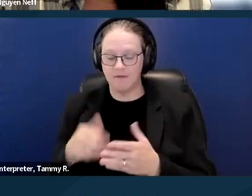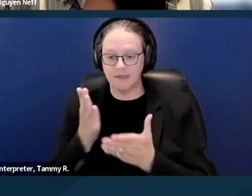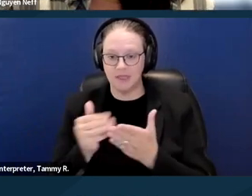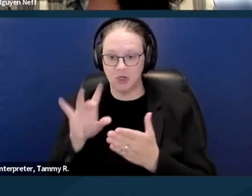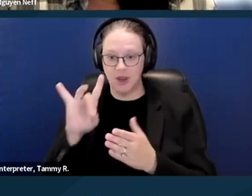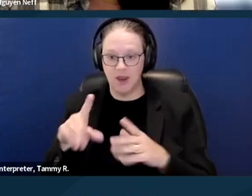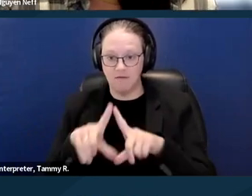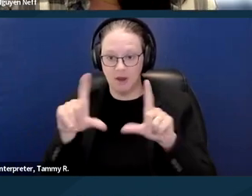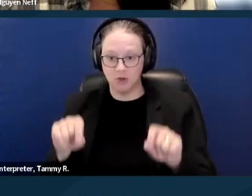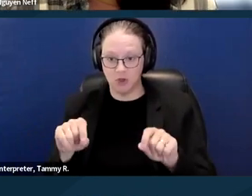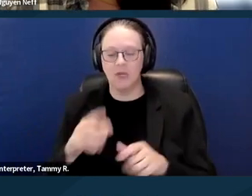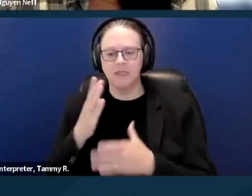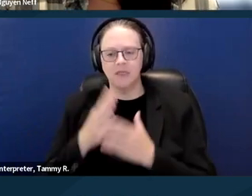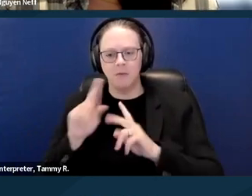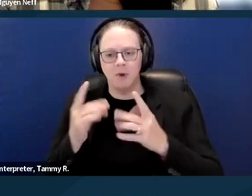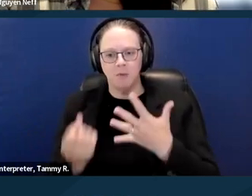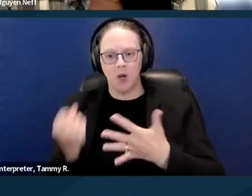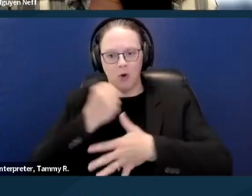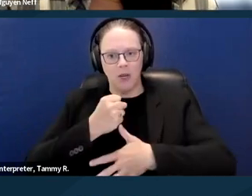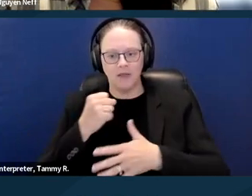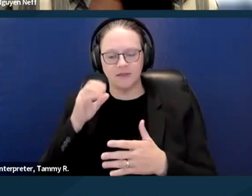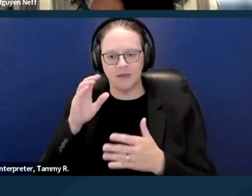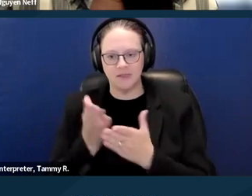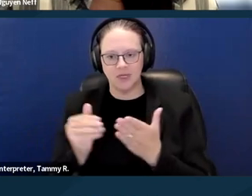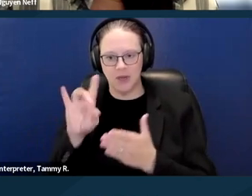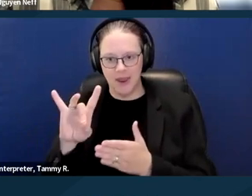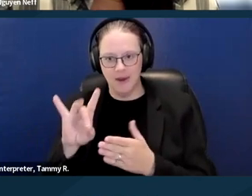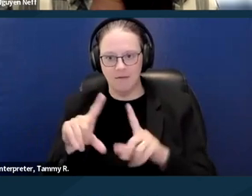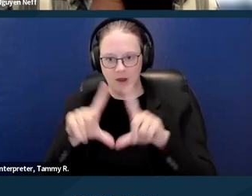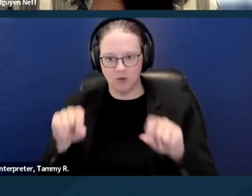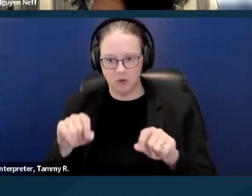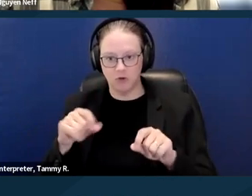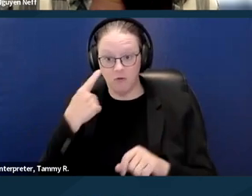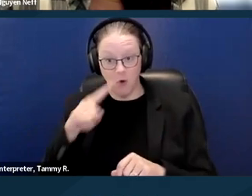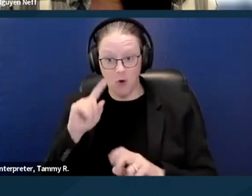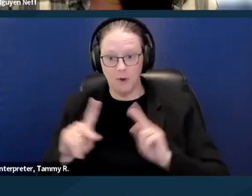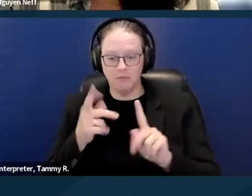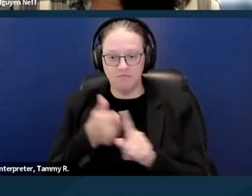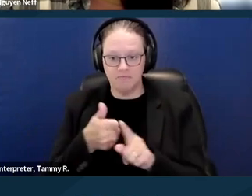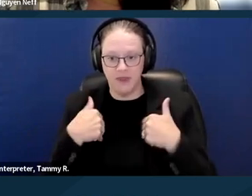for people with disabilities. And for a lot of people who are on SSI